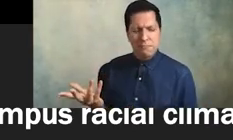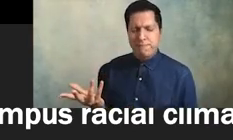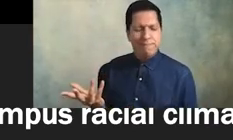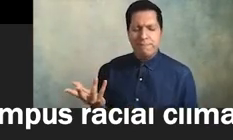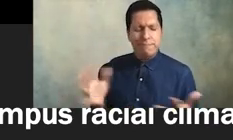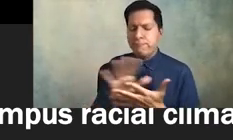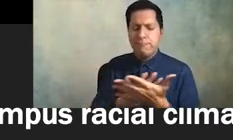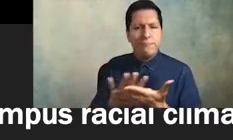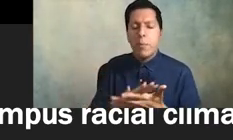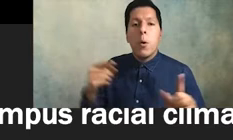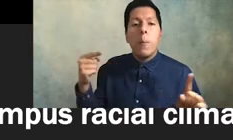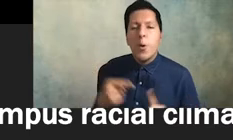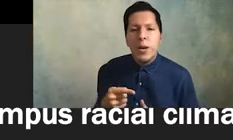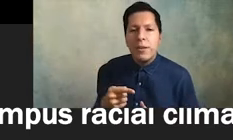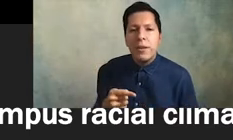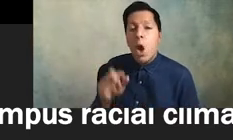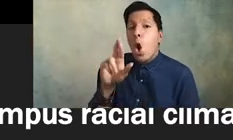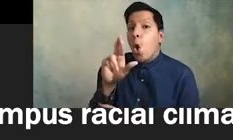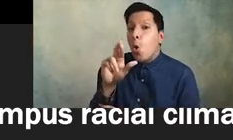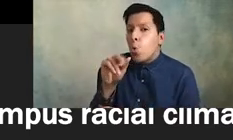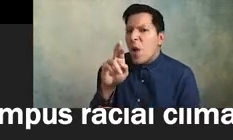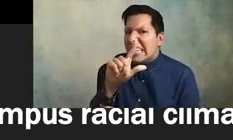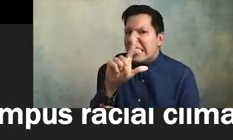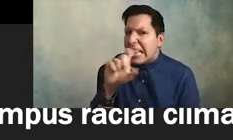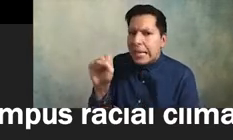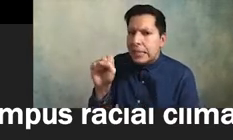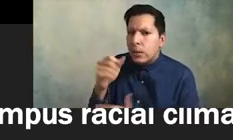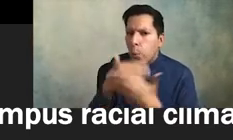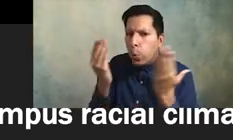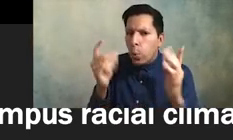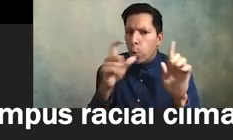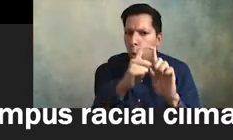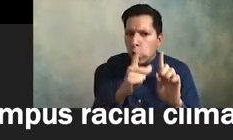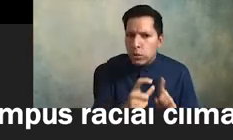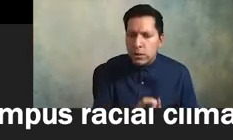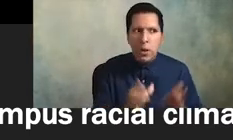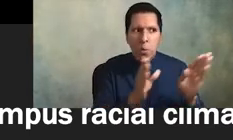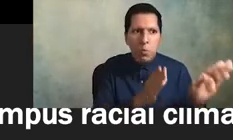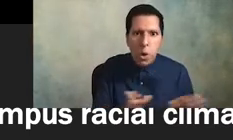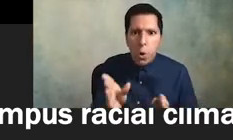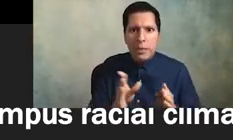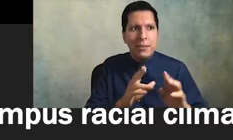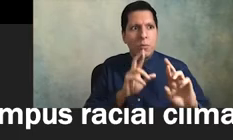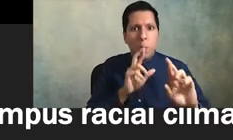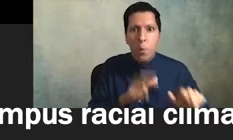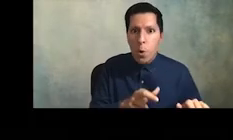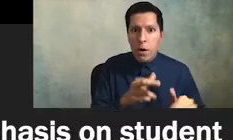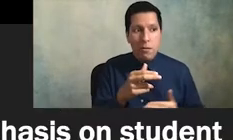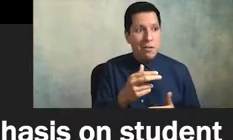that these raceless equity reports and plans no we're going nowhere fast we're going nowhere